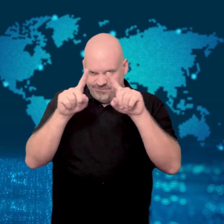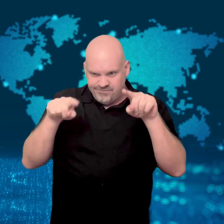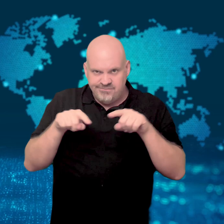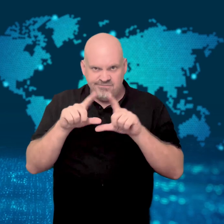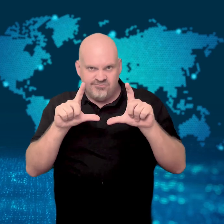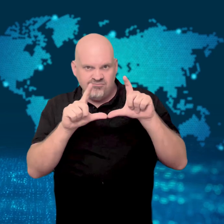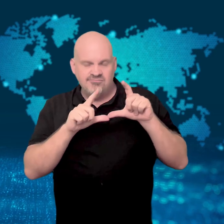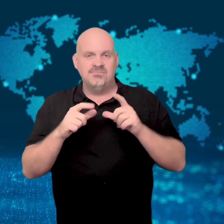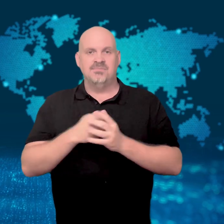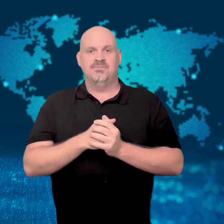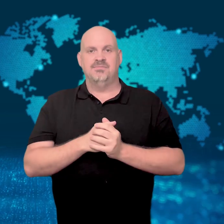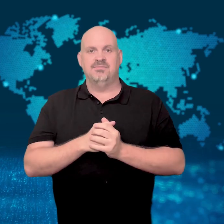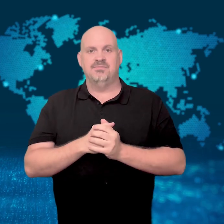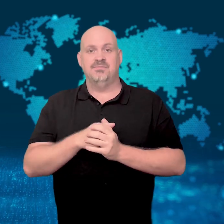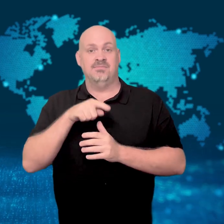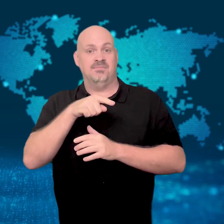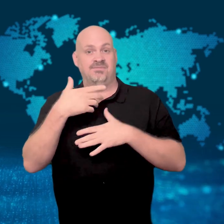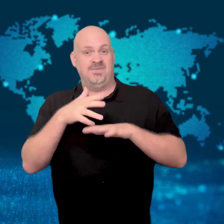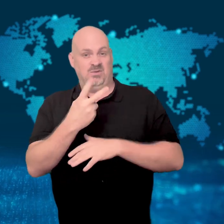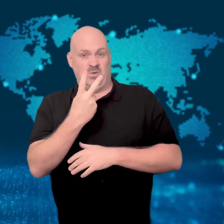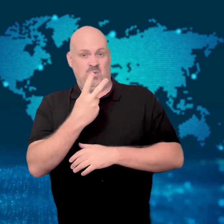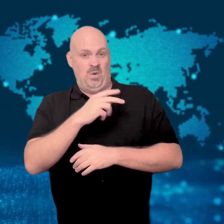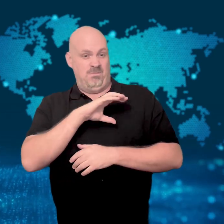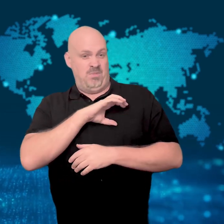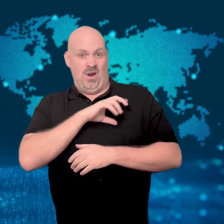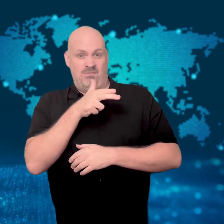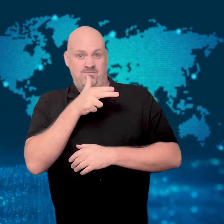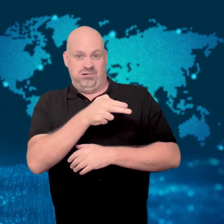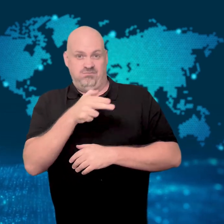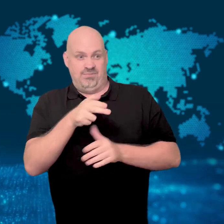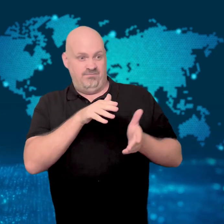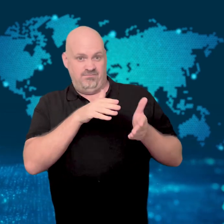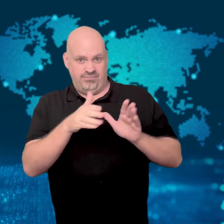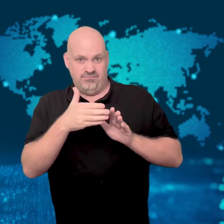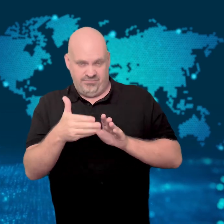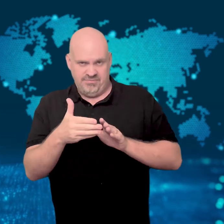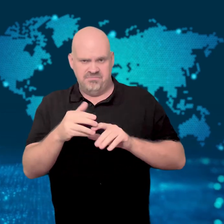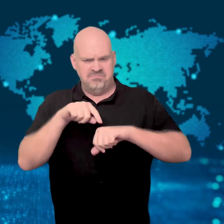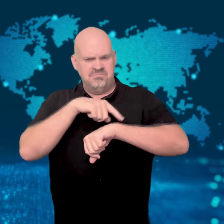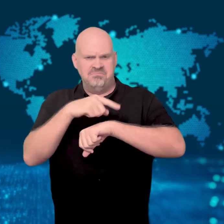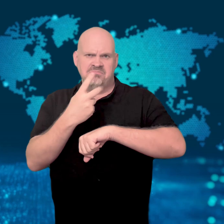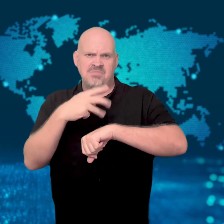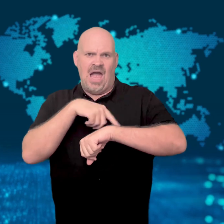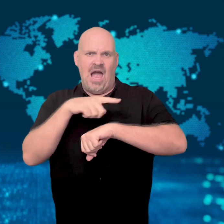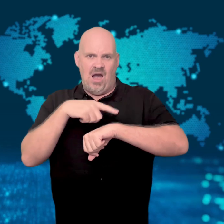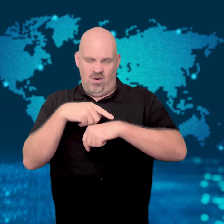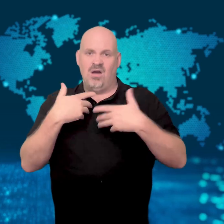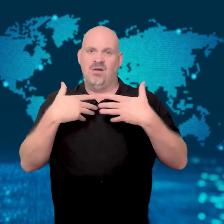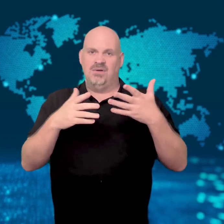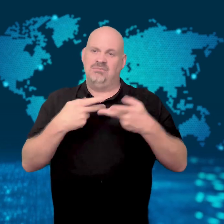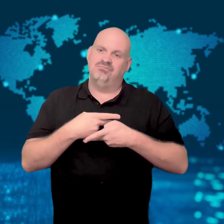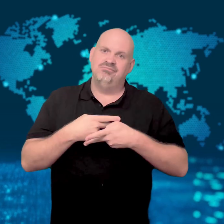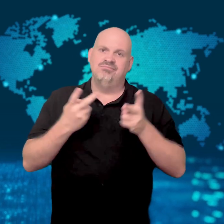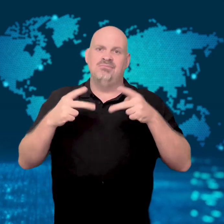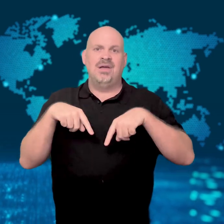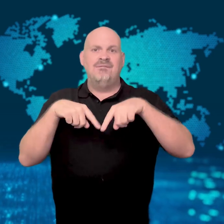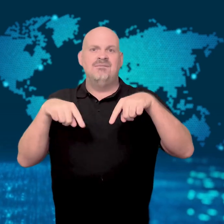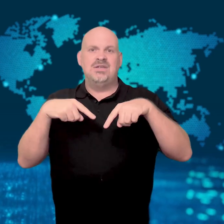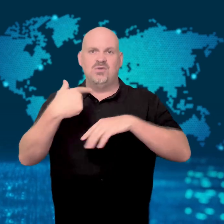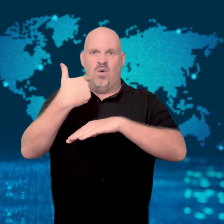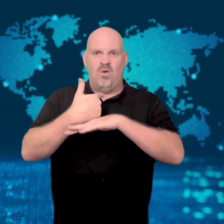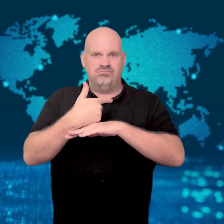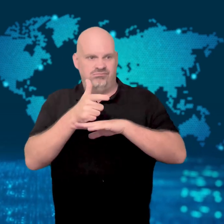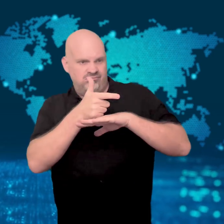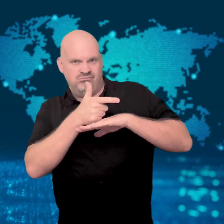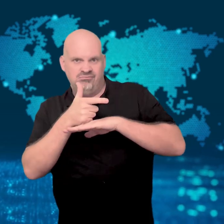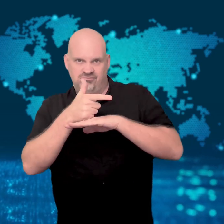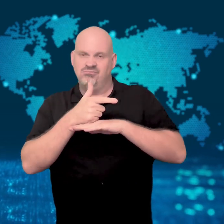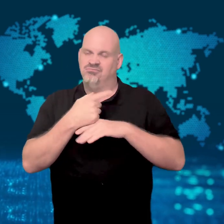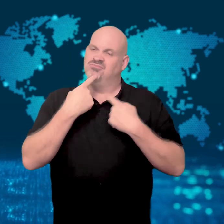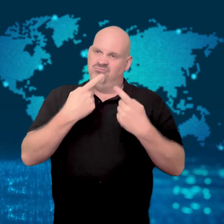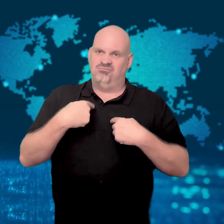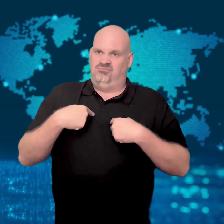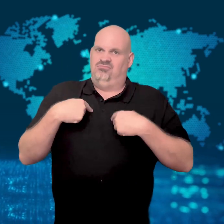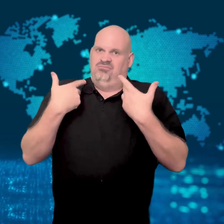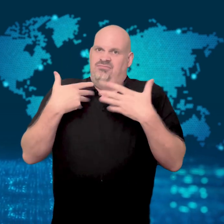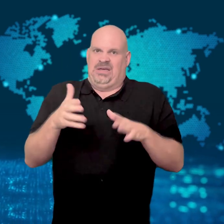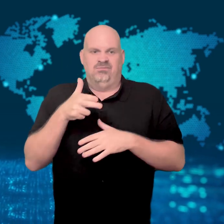In the hours after Gareth and Stacey murdered the two police officers,